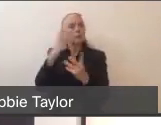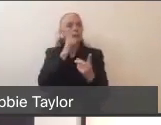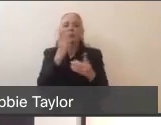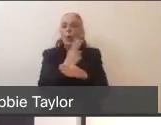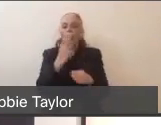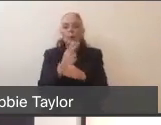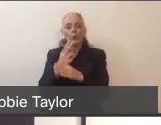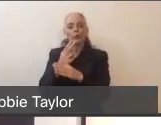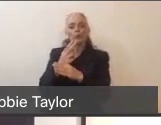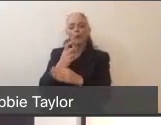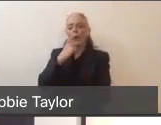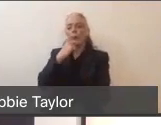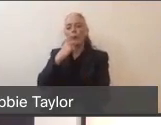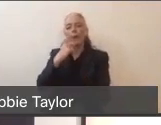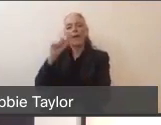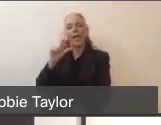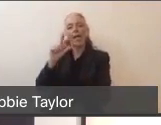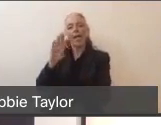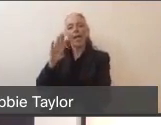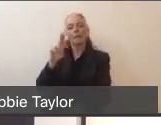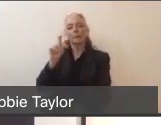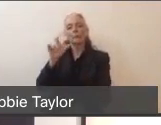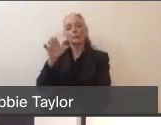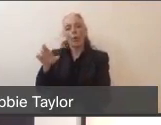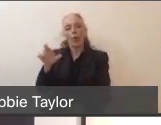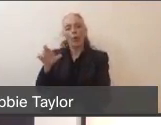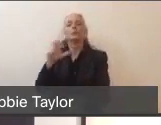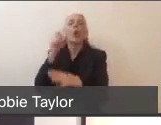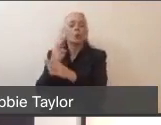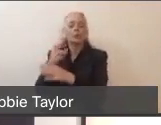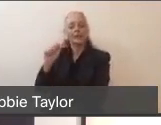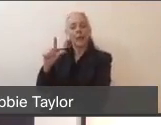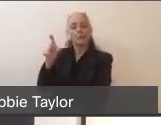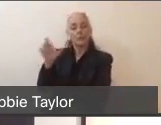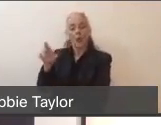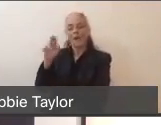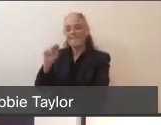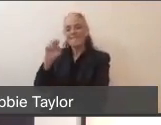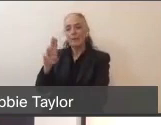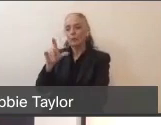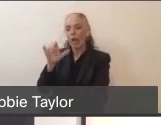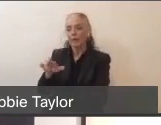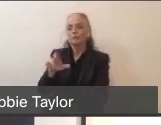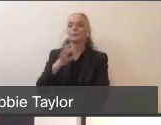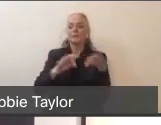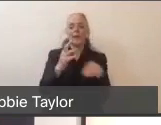in the back of the rig. To use an inhaler instead because procedures like that can be high risk for the providers.